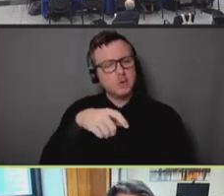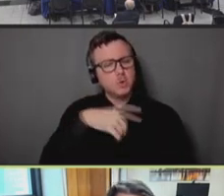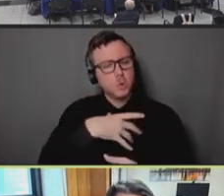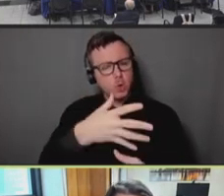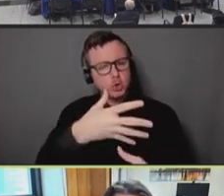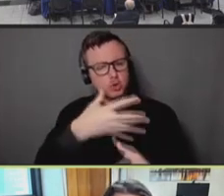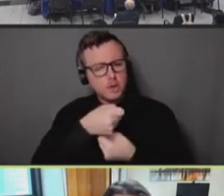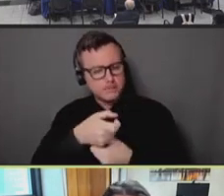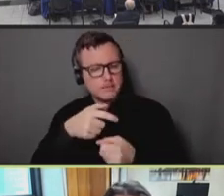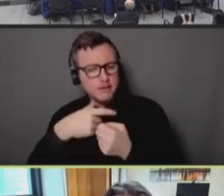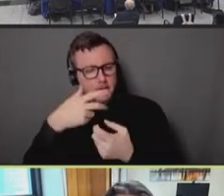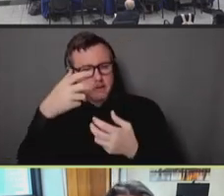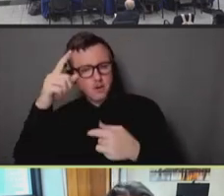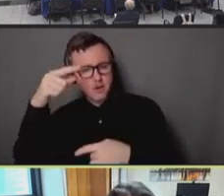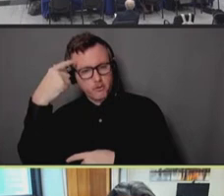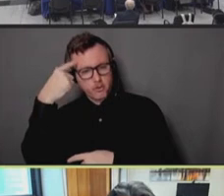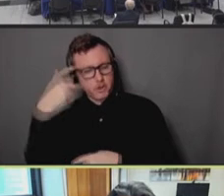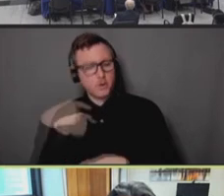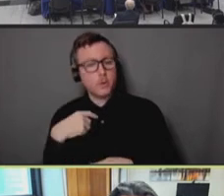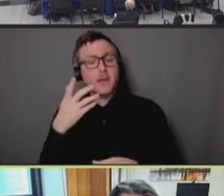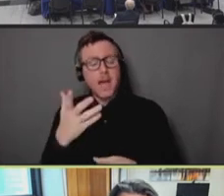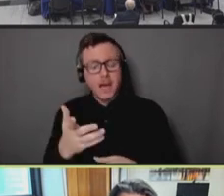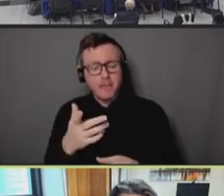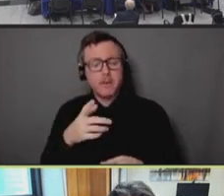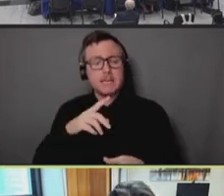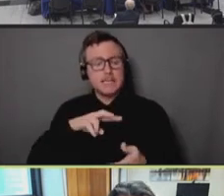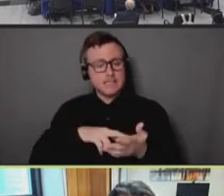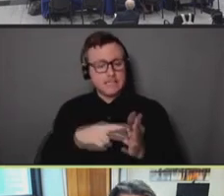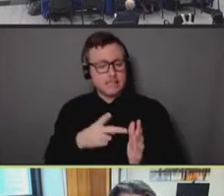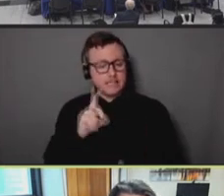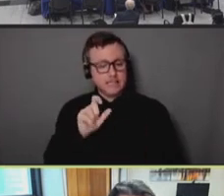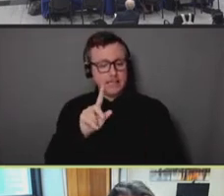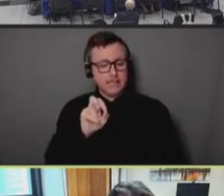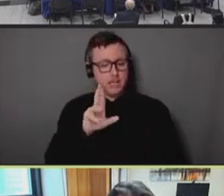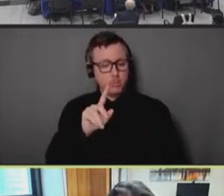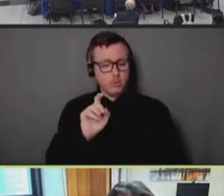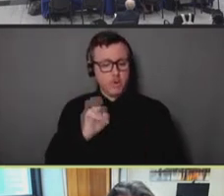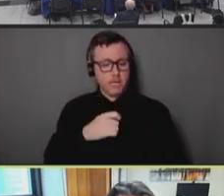we are going to build in deliberate strategies from the beginning to address those inequities,